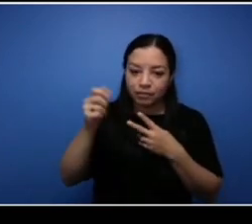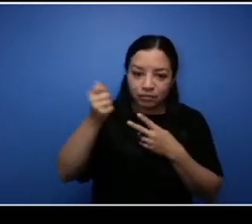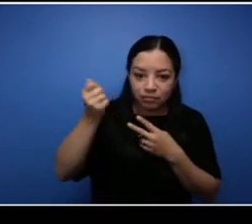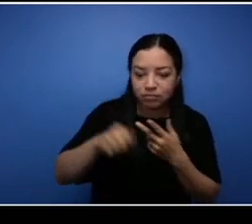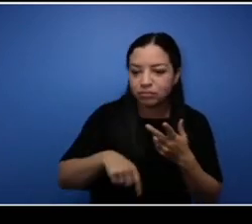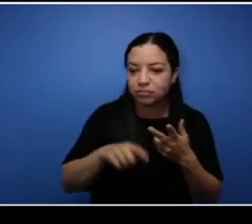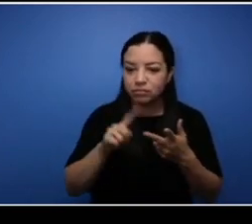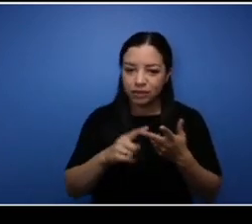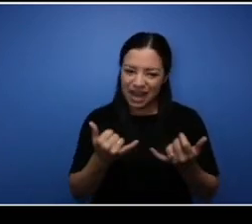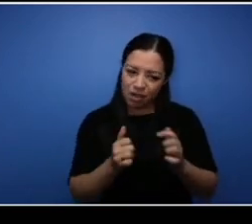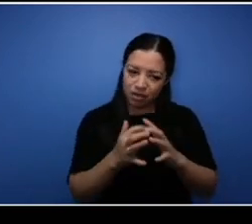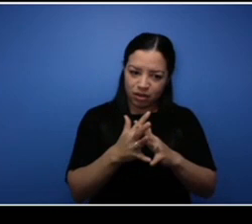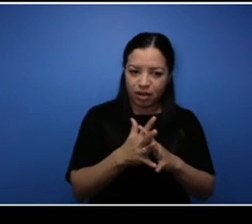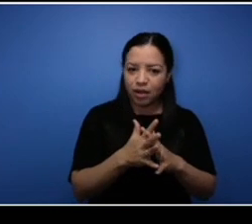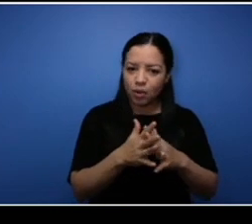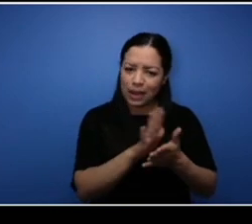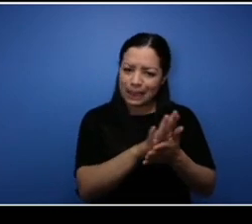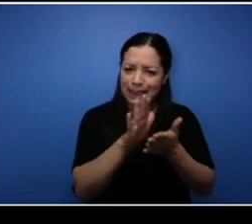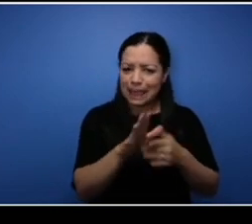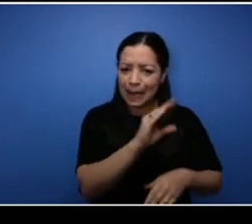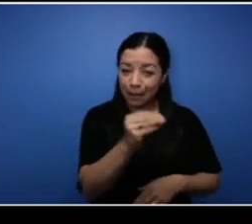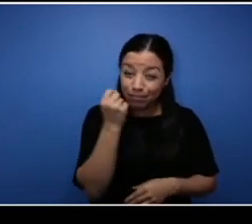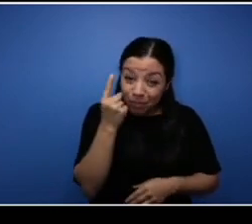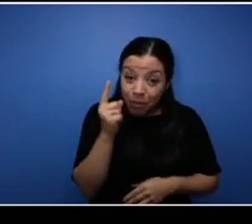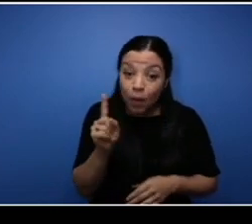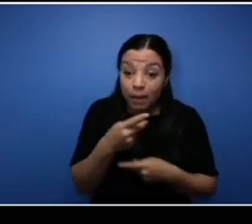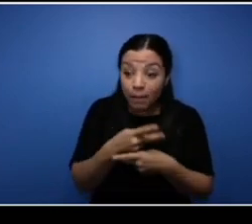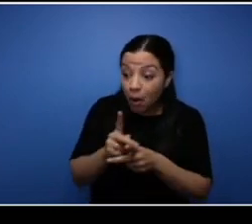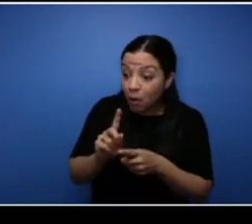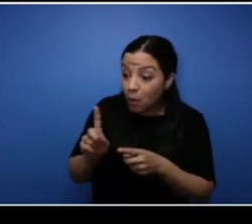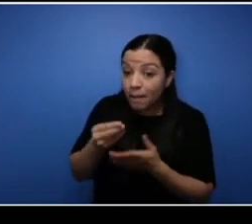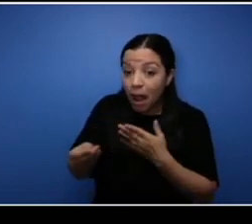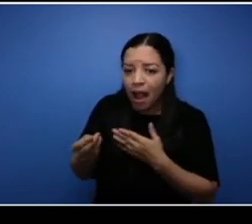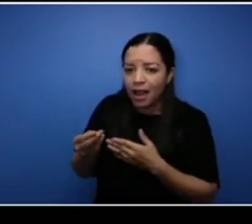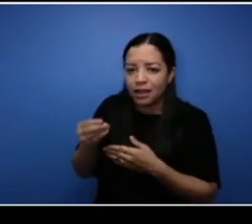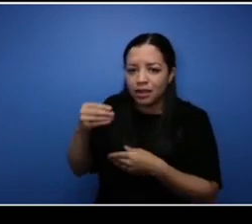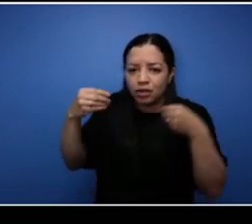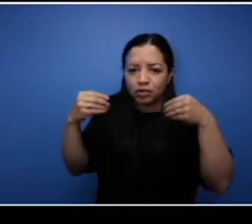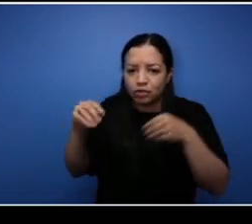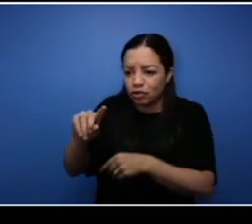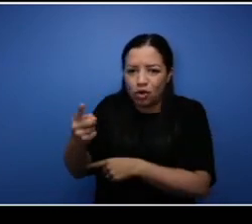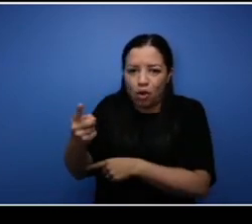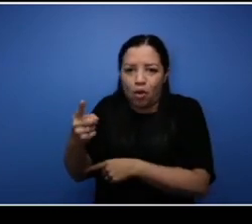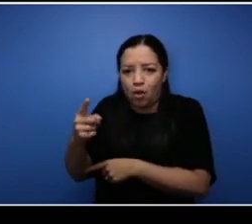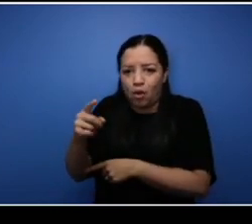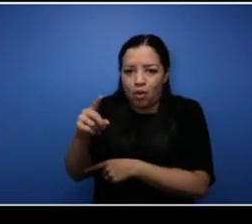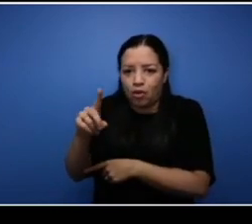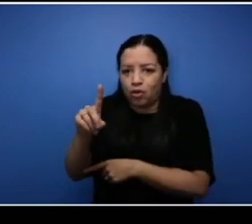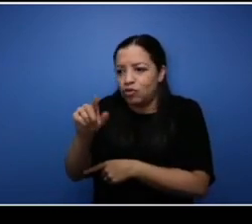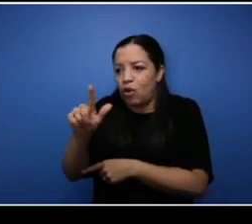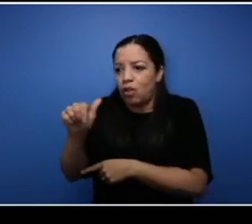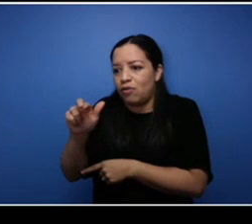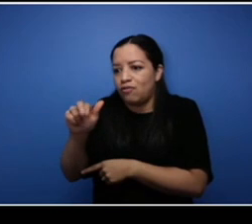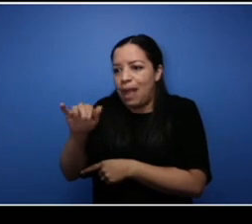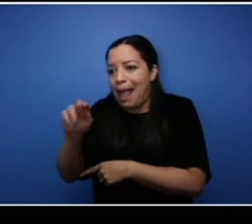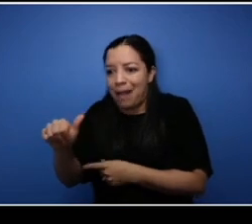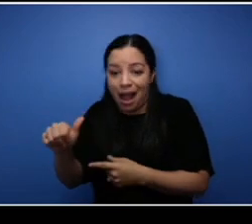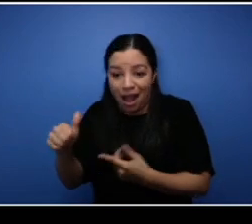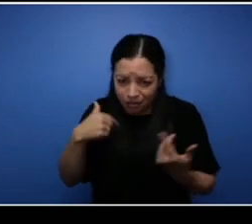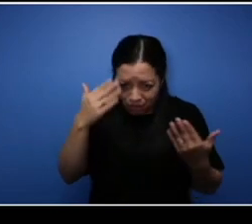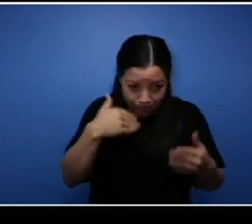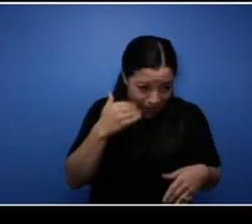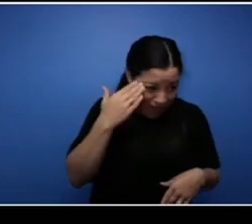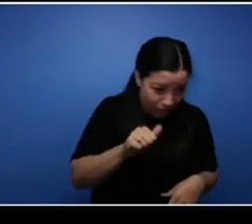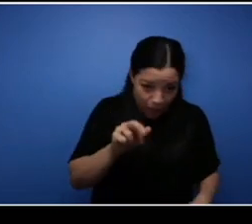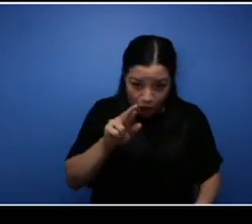supplies. I didn't know my head from my arse and I didn't know what a contractor was versus